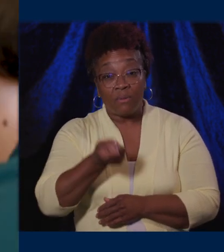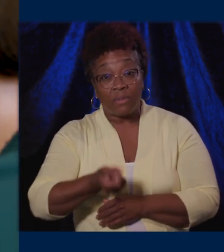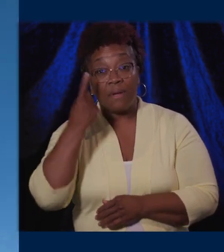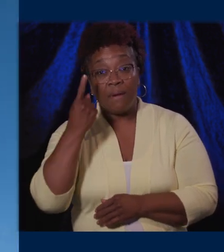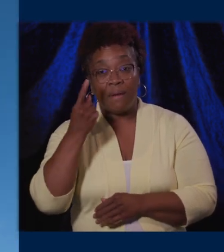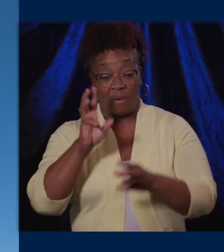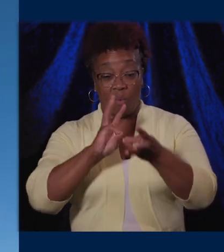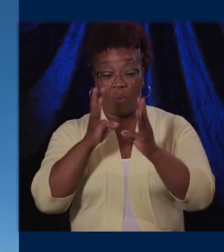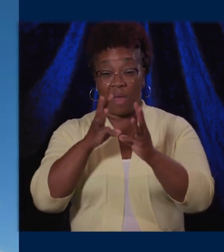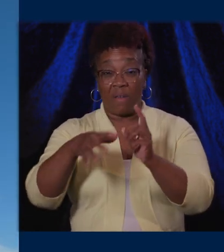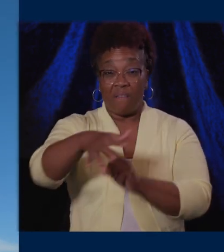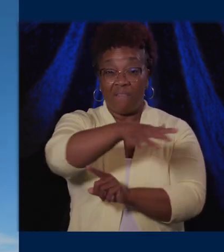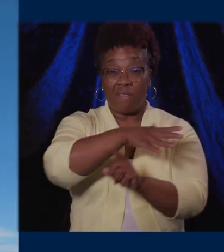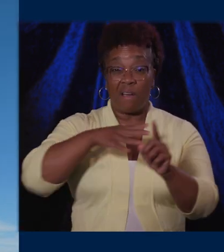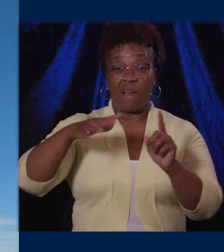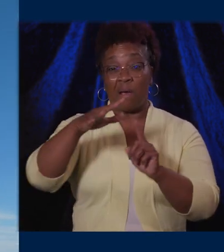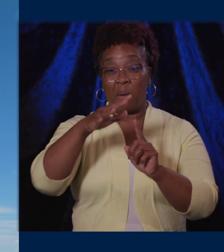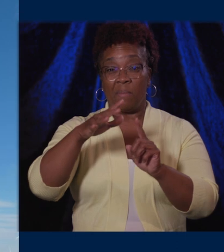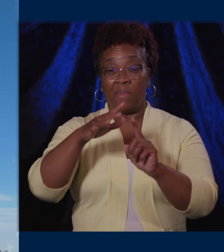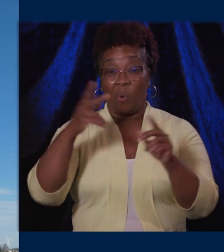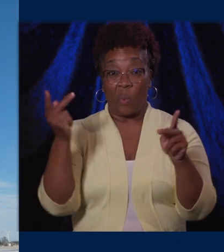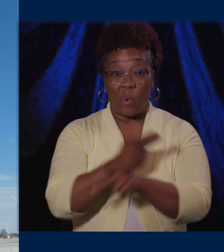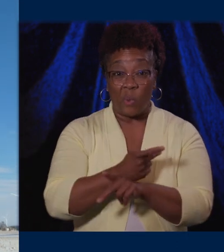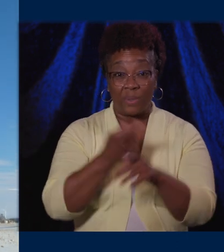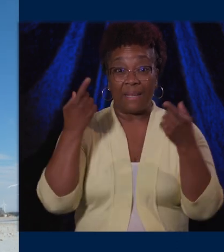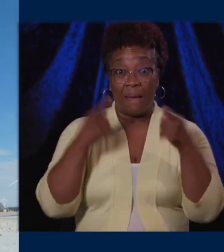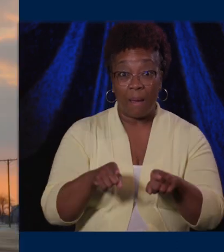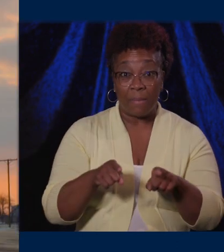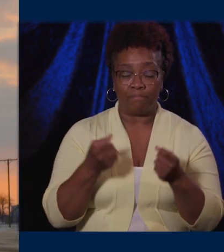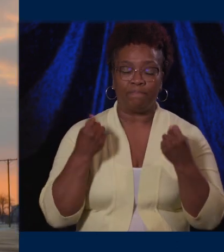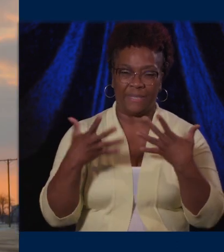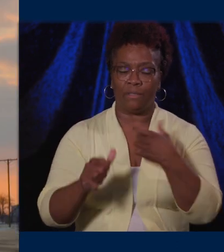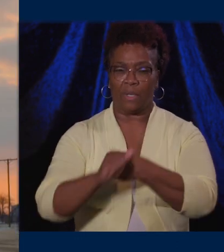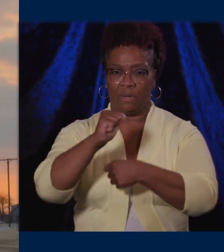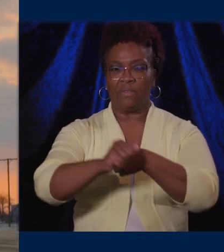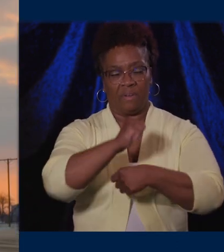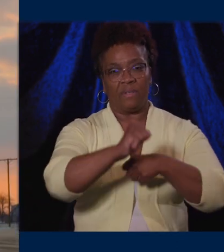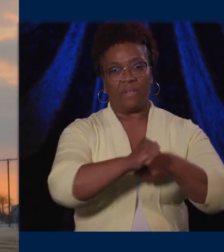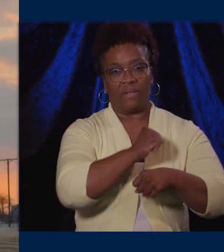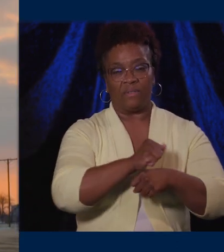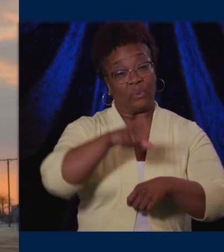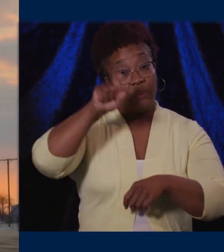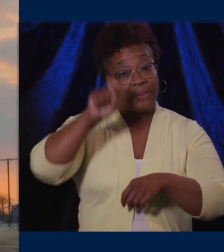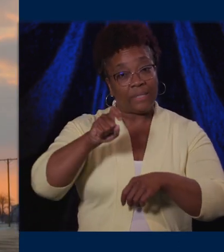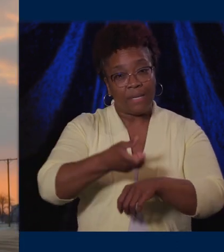brings a wide range of harms, and so merits a multifaceted and sustained response.